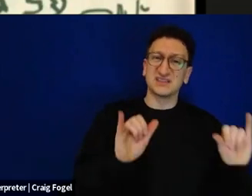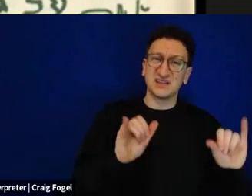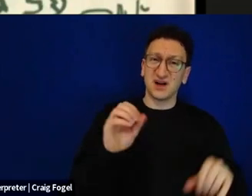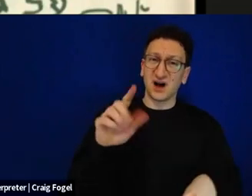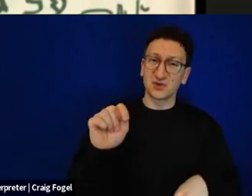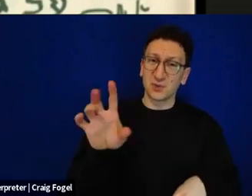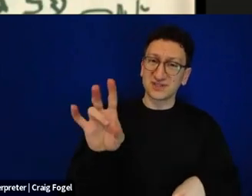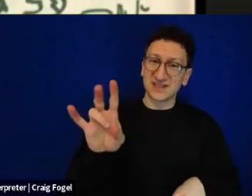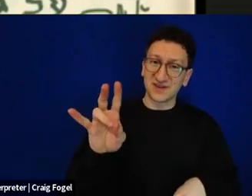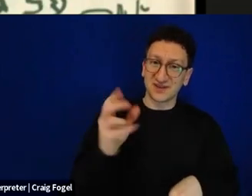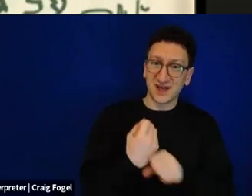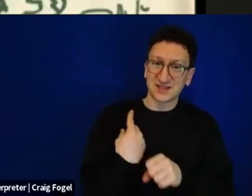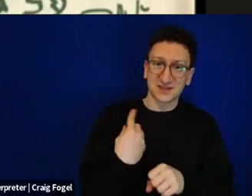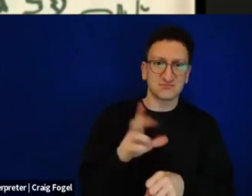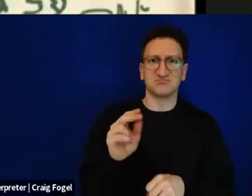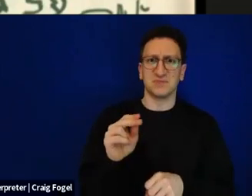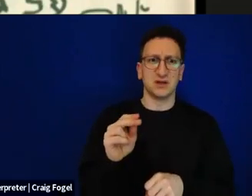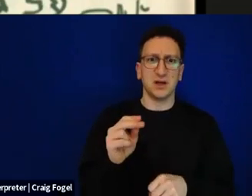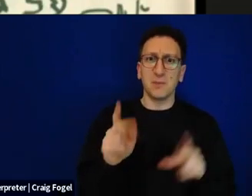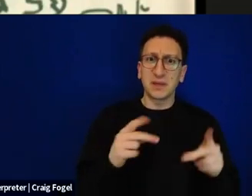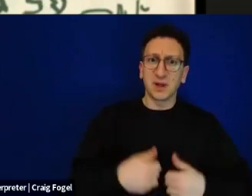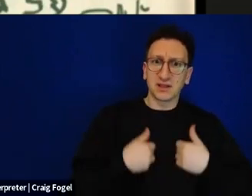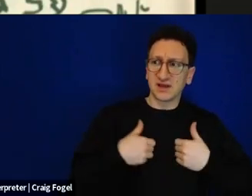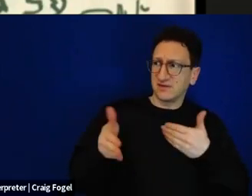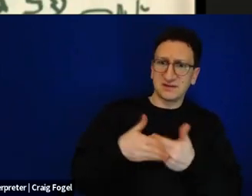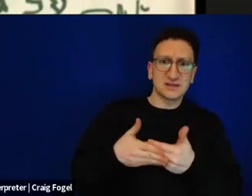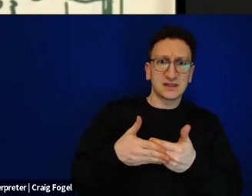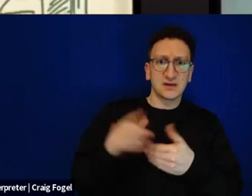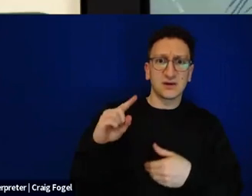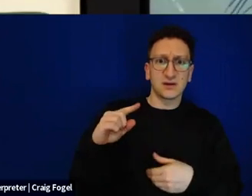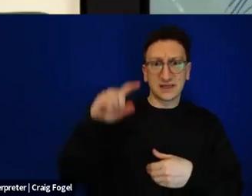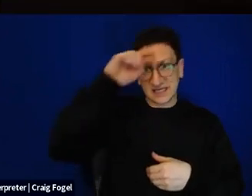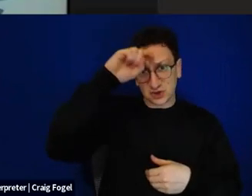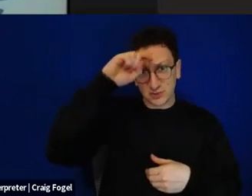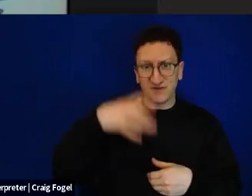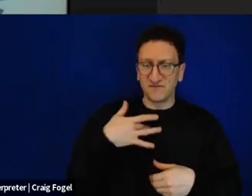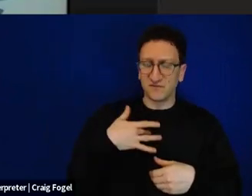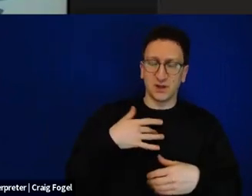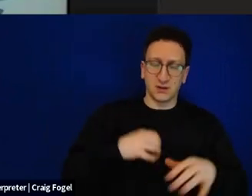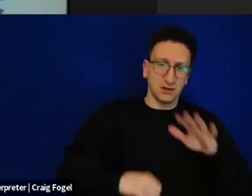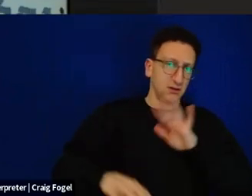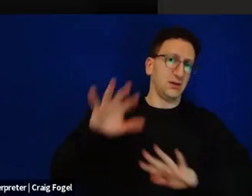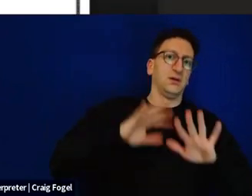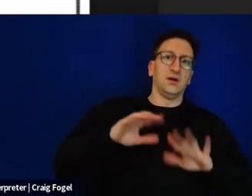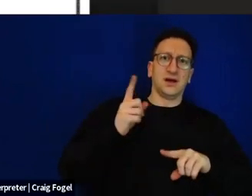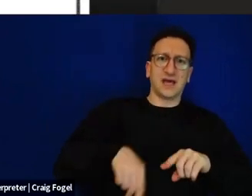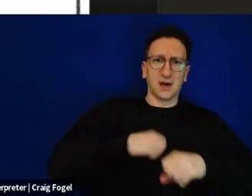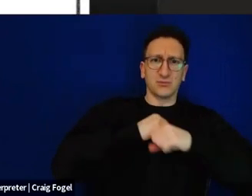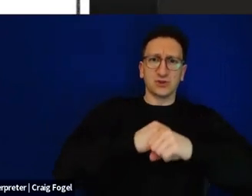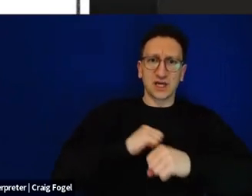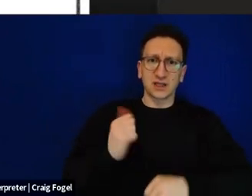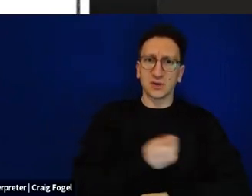and that the Jewish people in the Land of Israel were unable to protect their own.